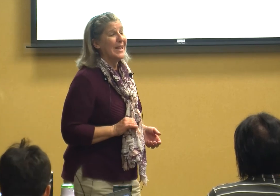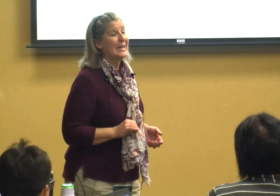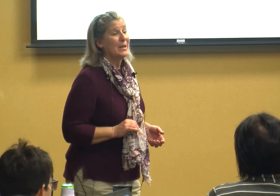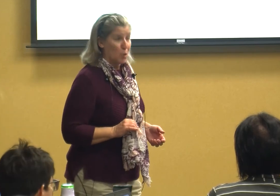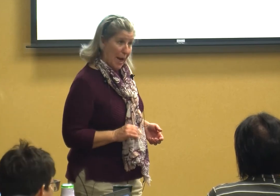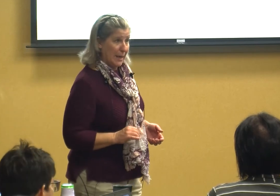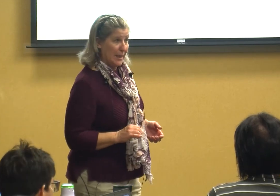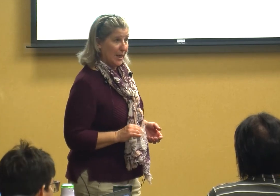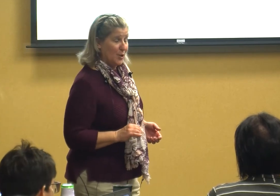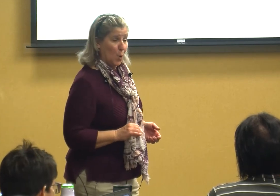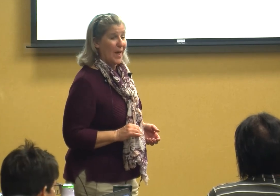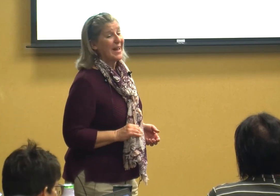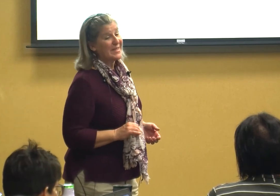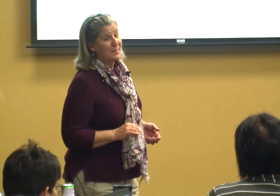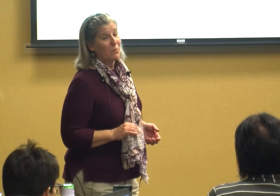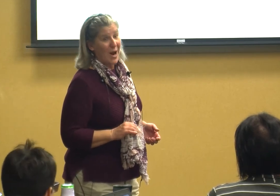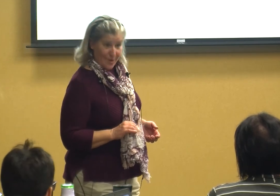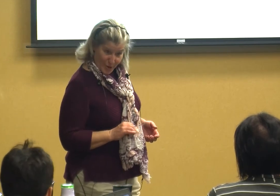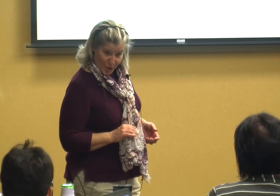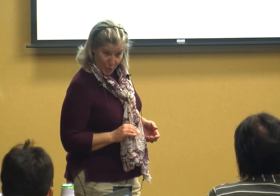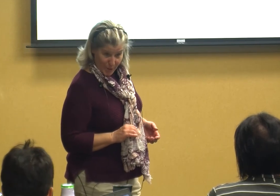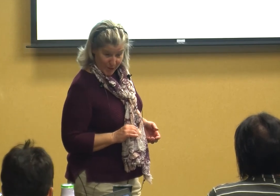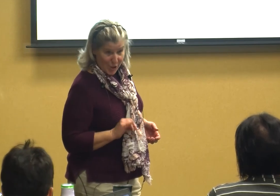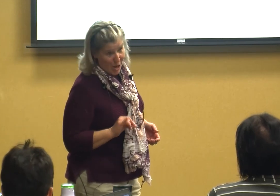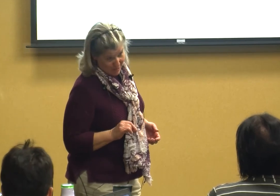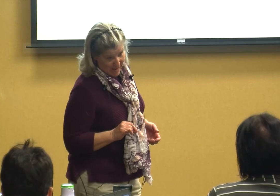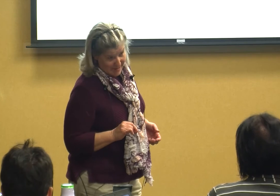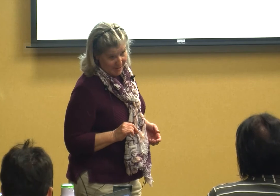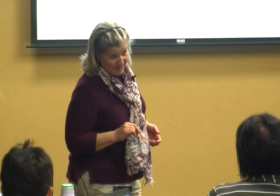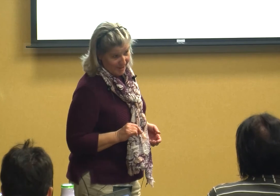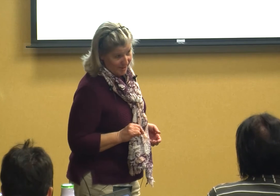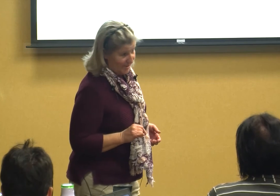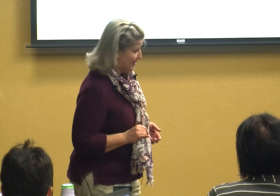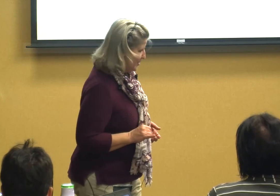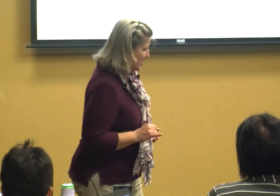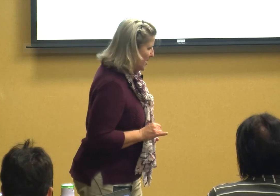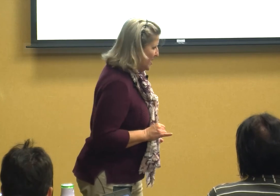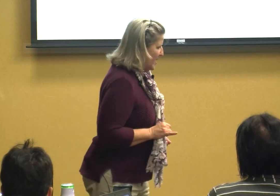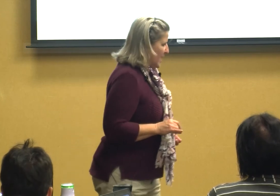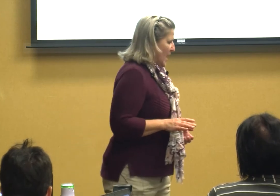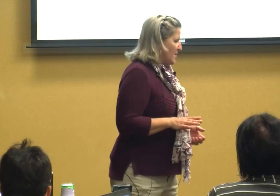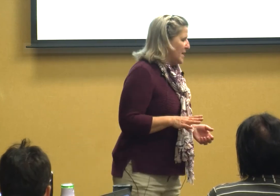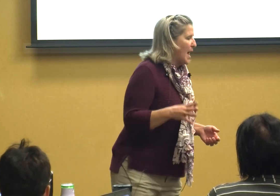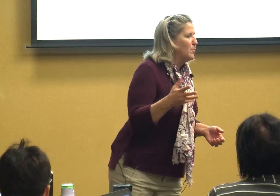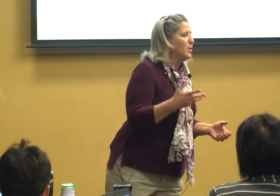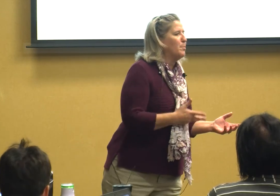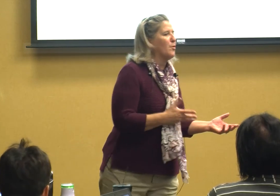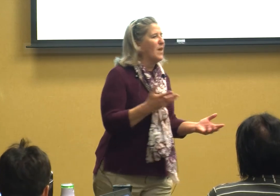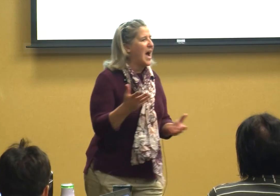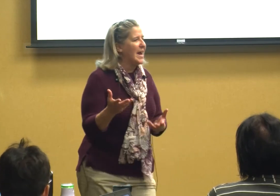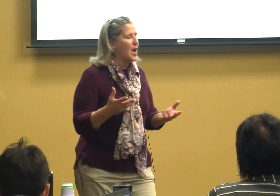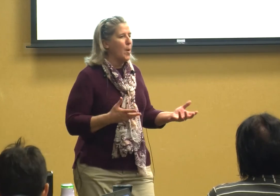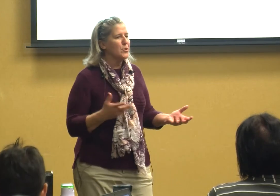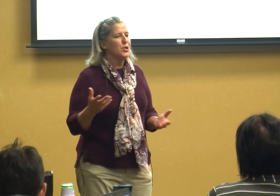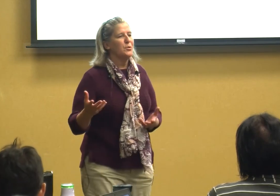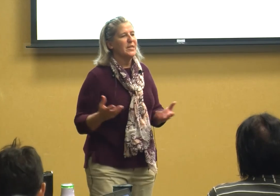you get a break no that gets me right on you know that and then I'm going to provide opportunities